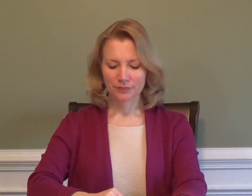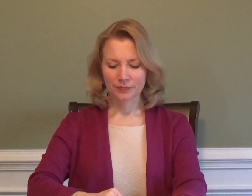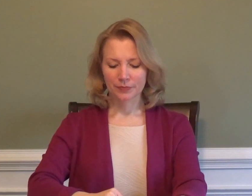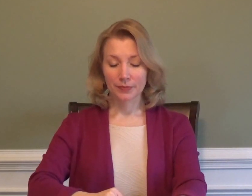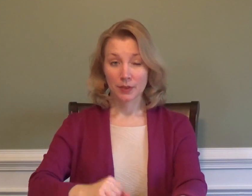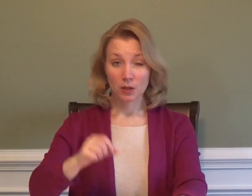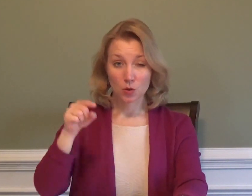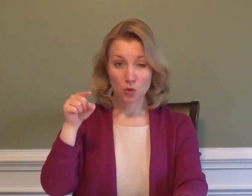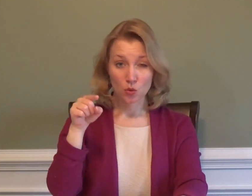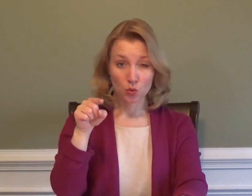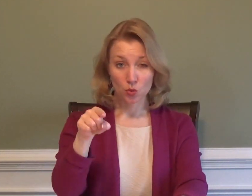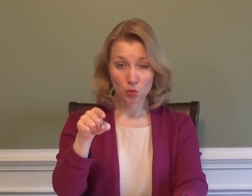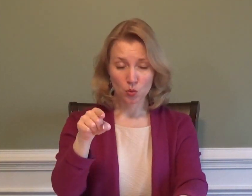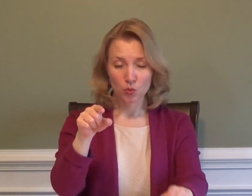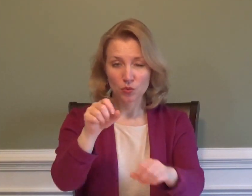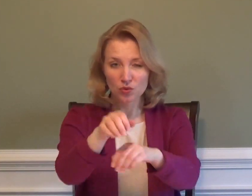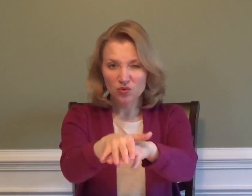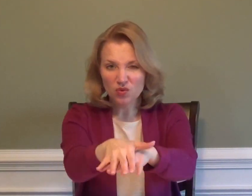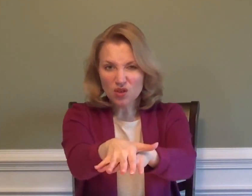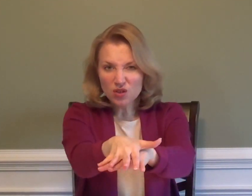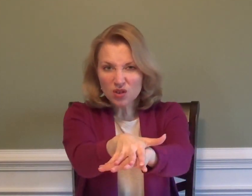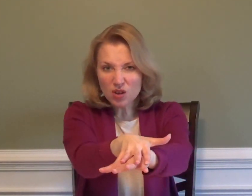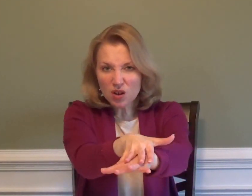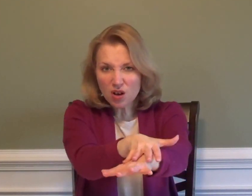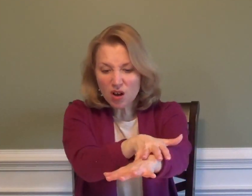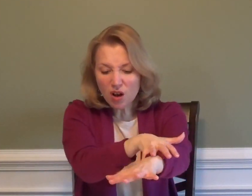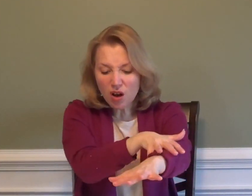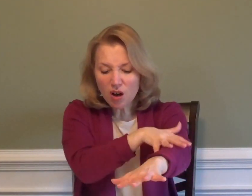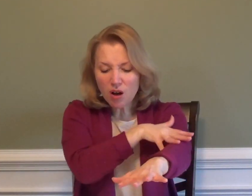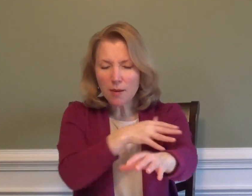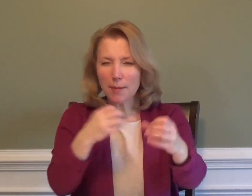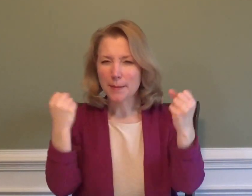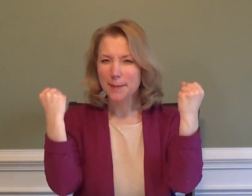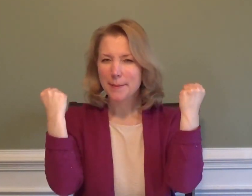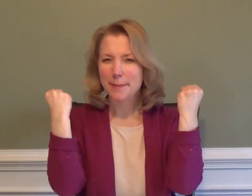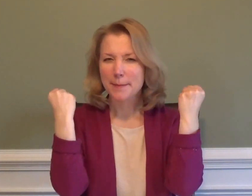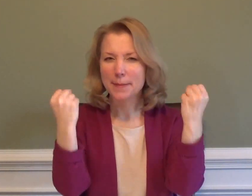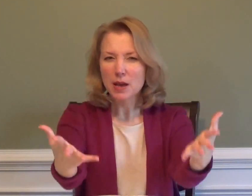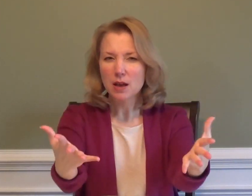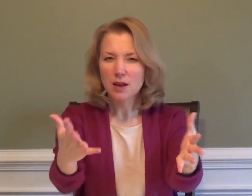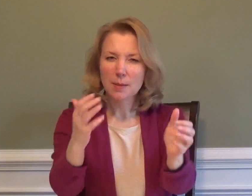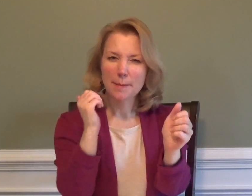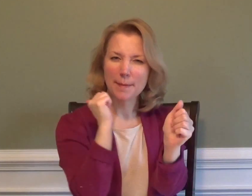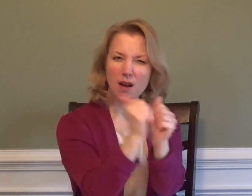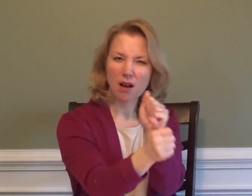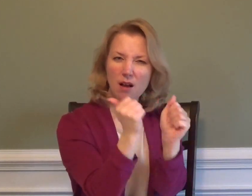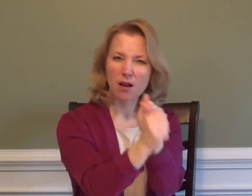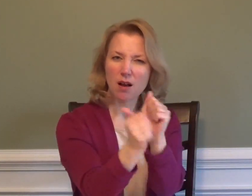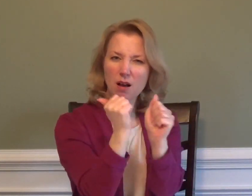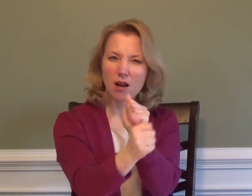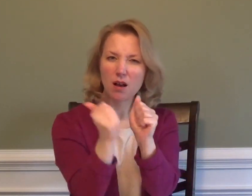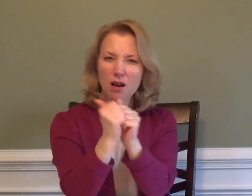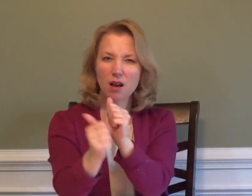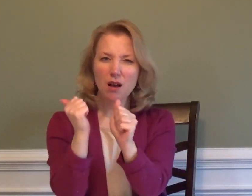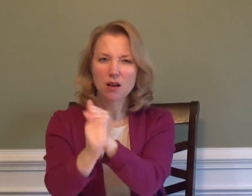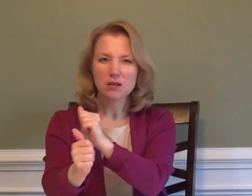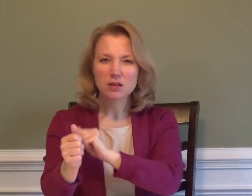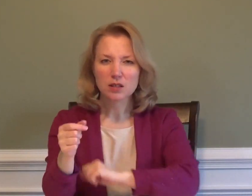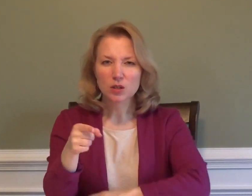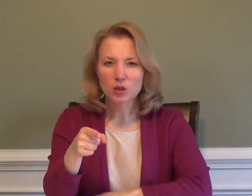"You were going too slow."